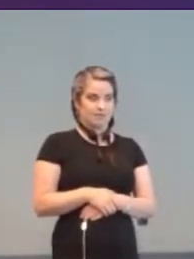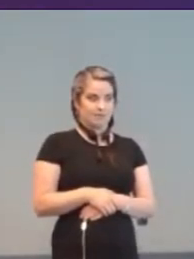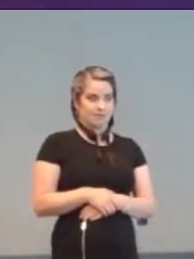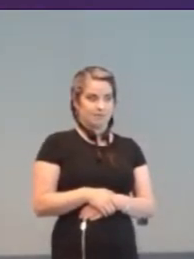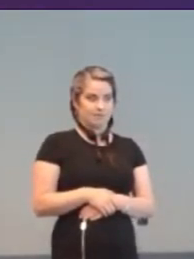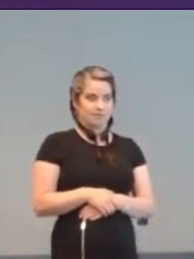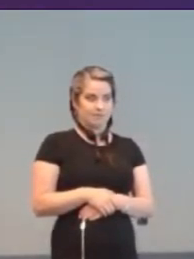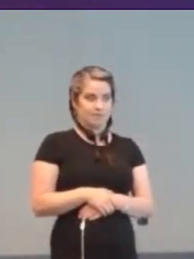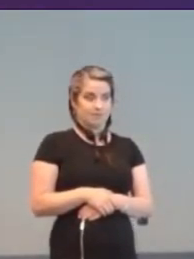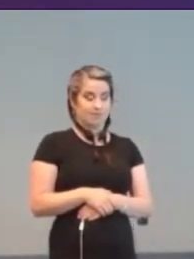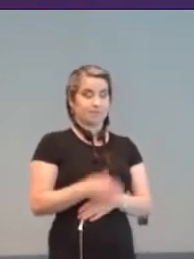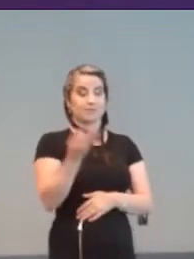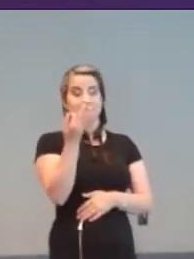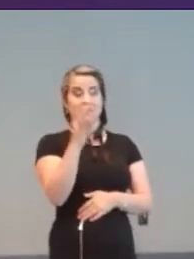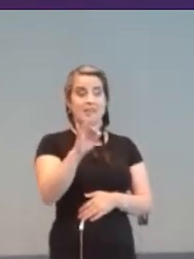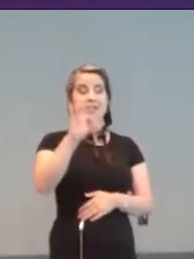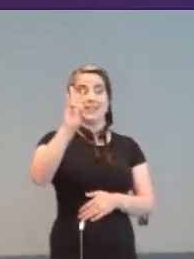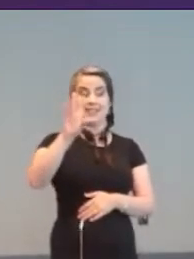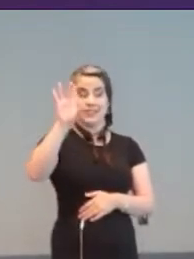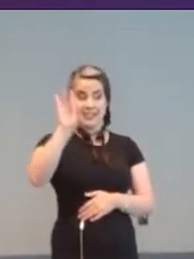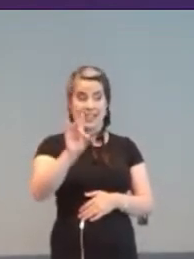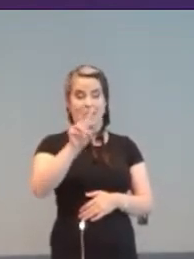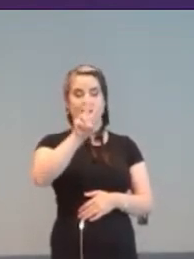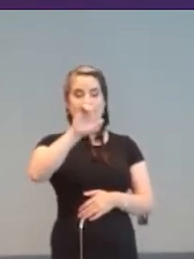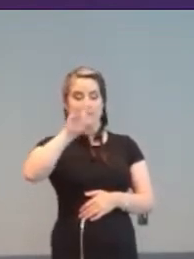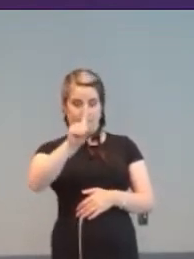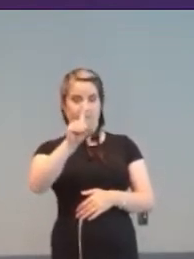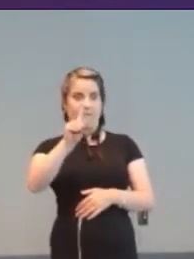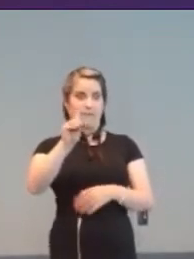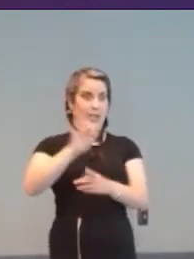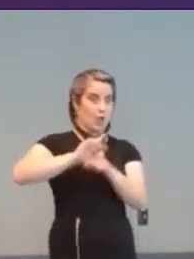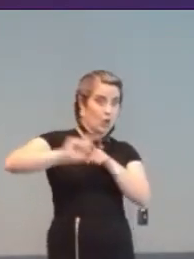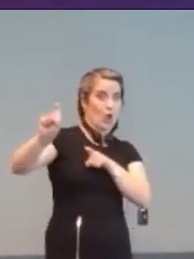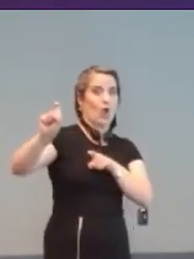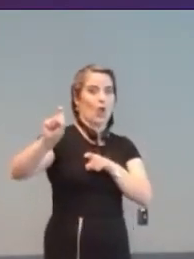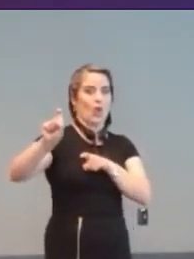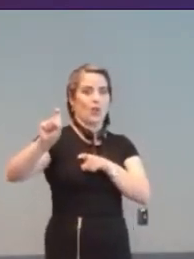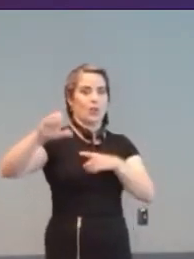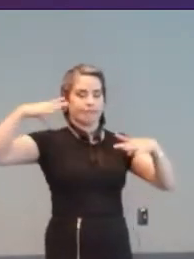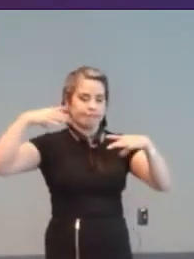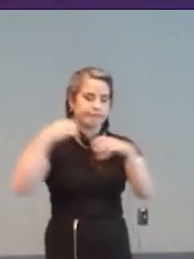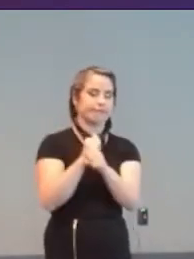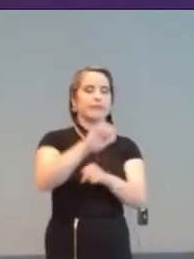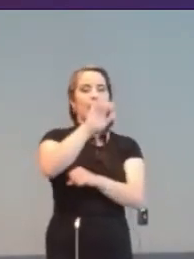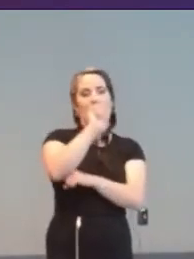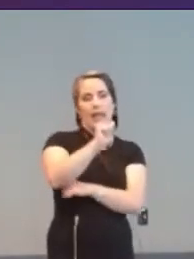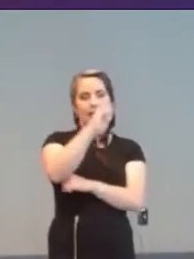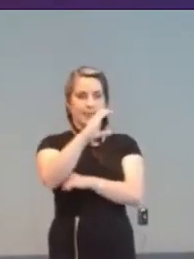The 1978 Vidcom was Atari’s brief foray into AAC (Augmentative and Alternative